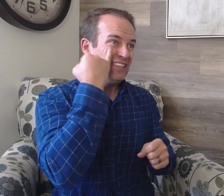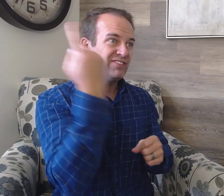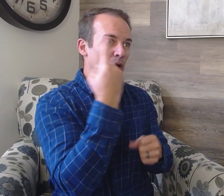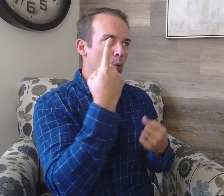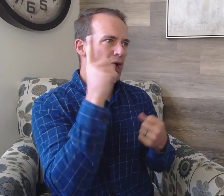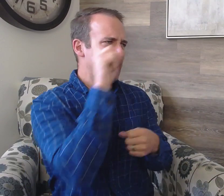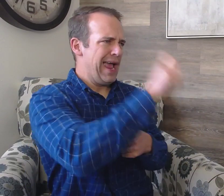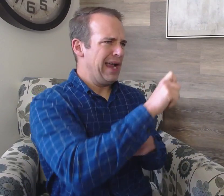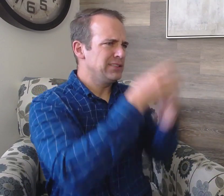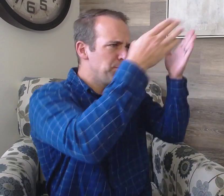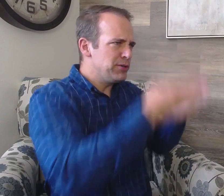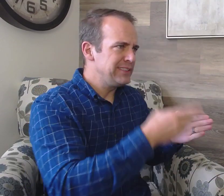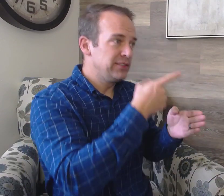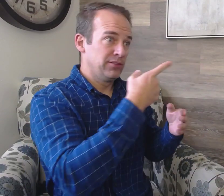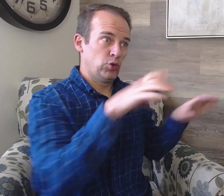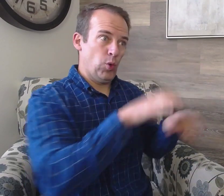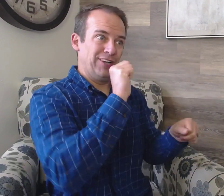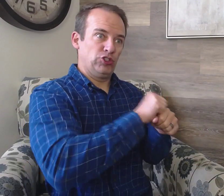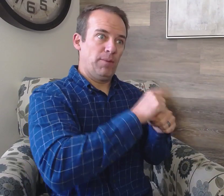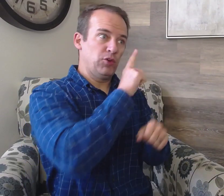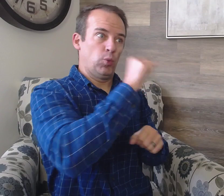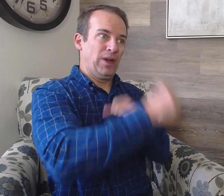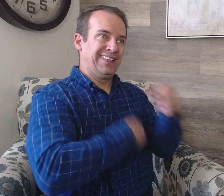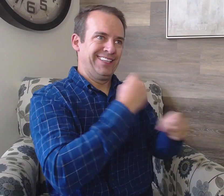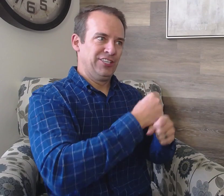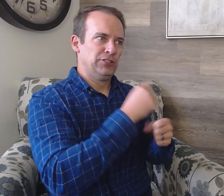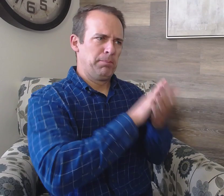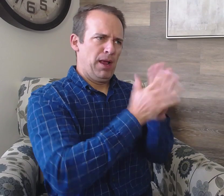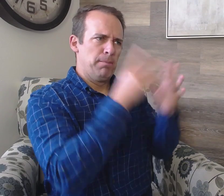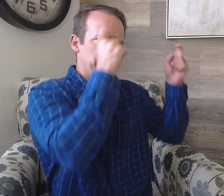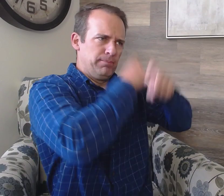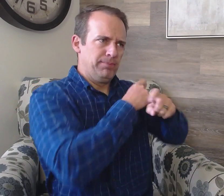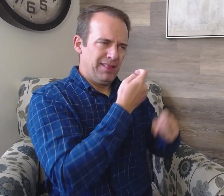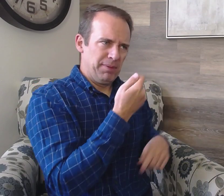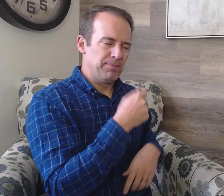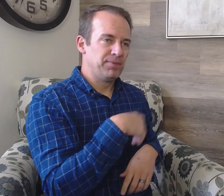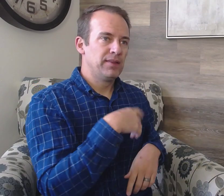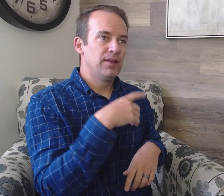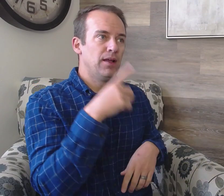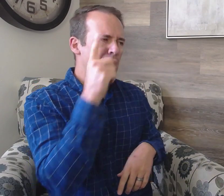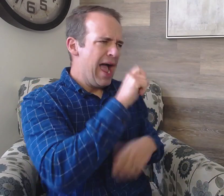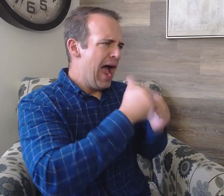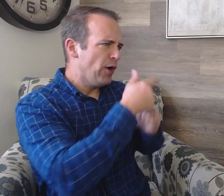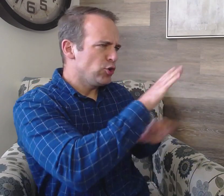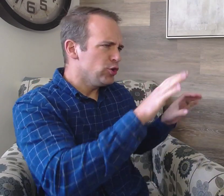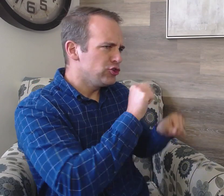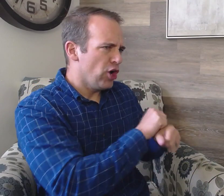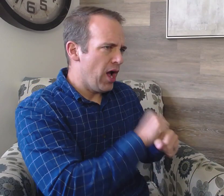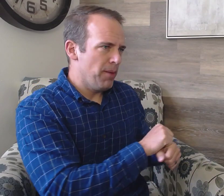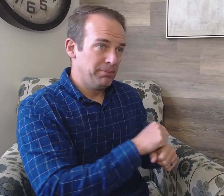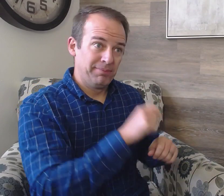If someone asked a person about how they do their job They have done for twenty years, the job would be a complicated one